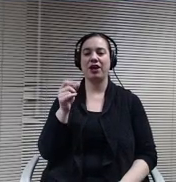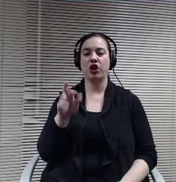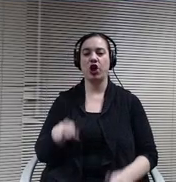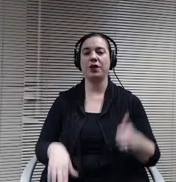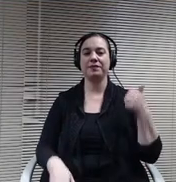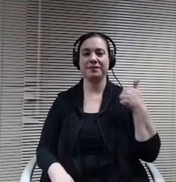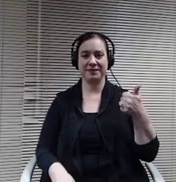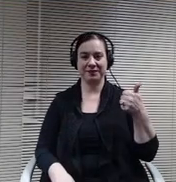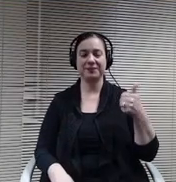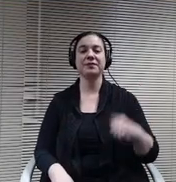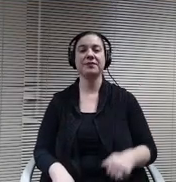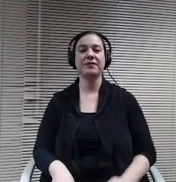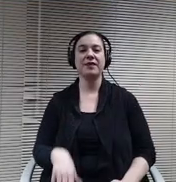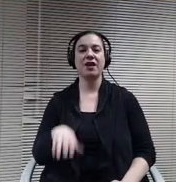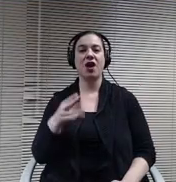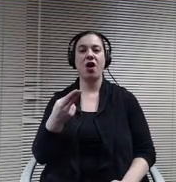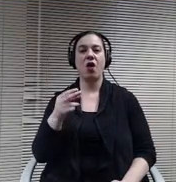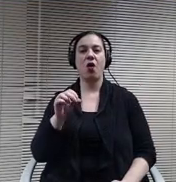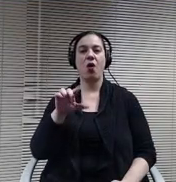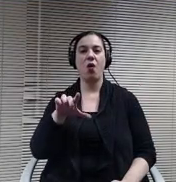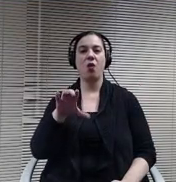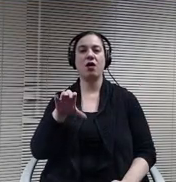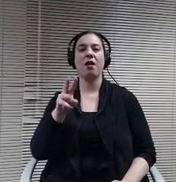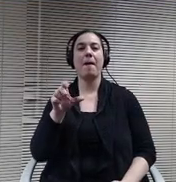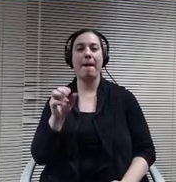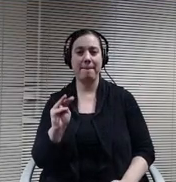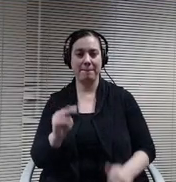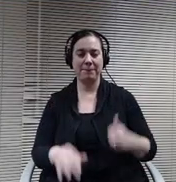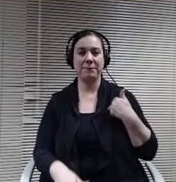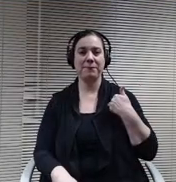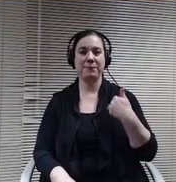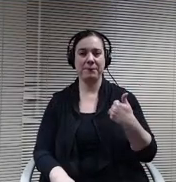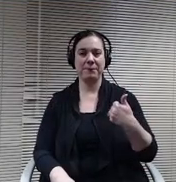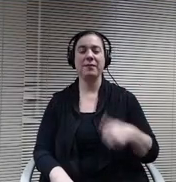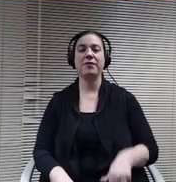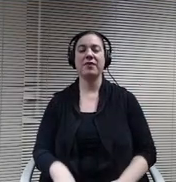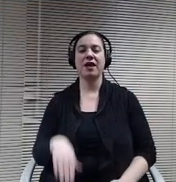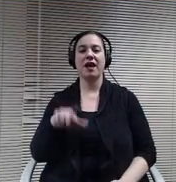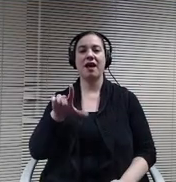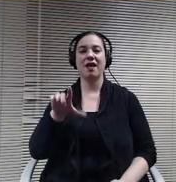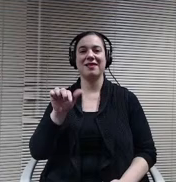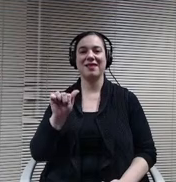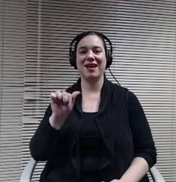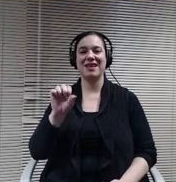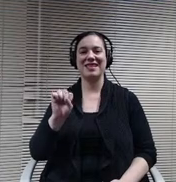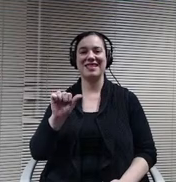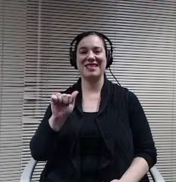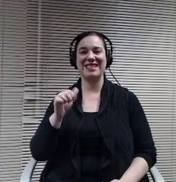Holcomb. Hi board member lasage. I remember Richie.